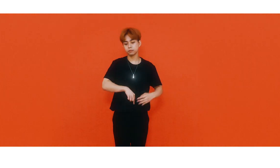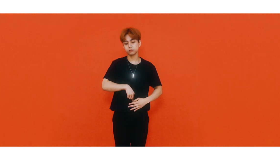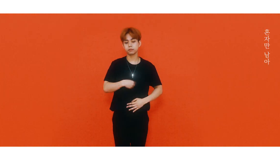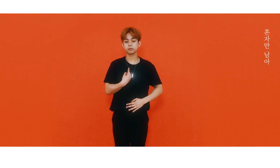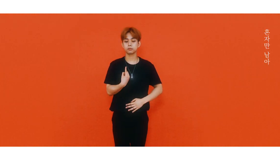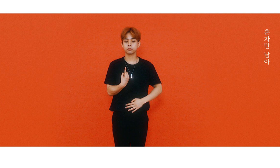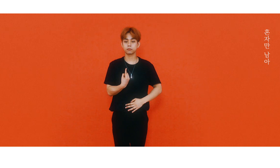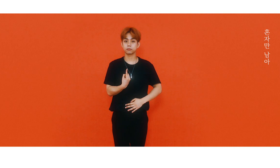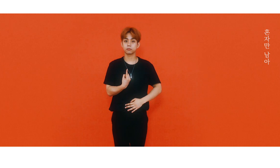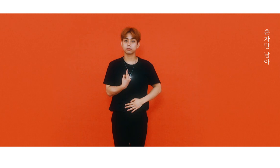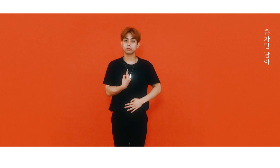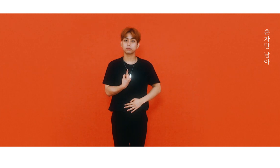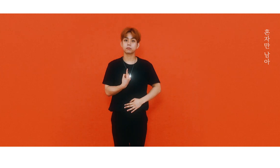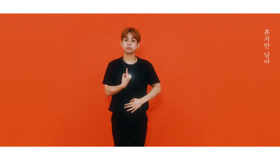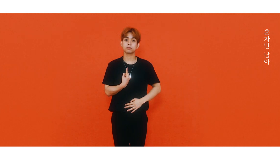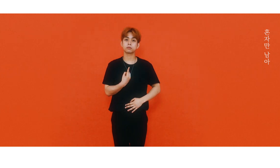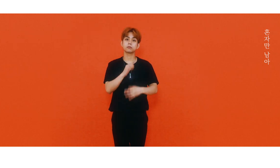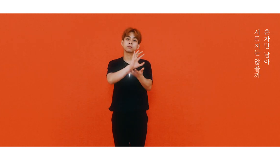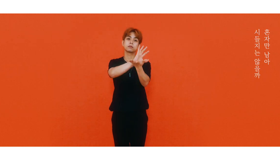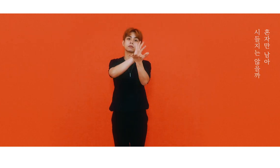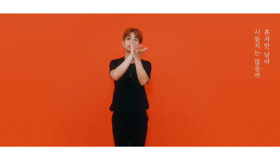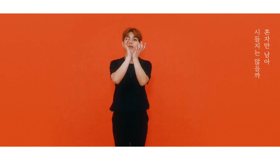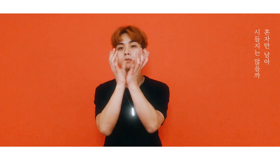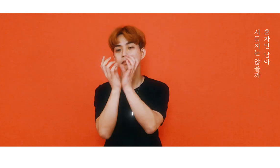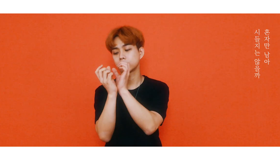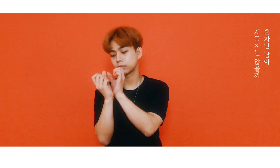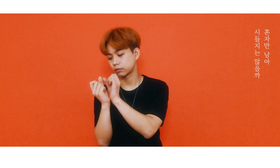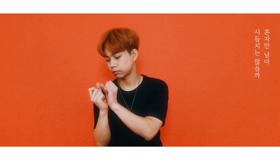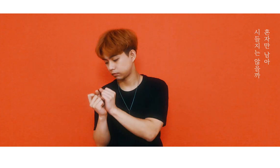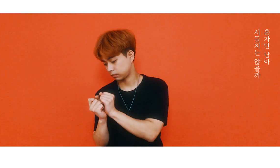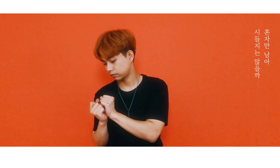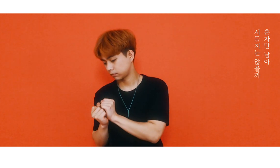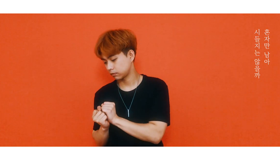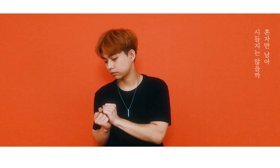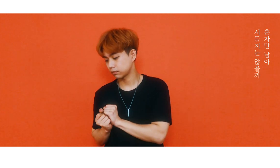What if I remain alone and wither away?